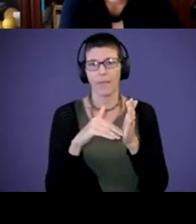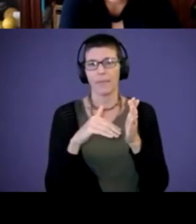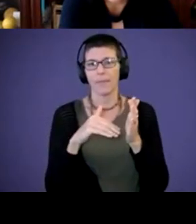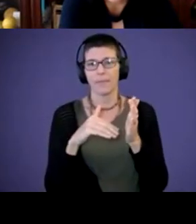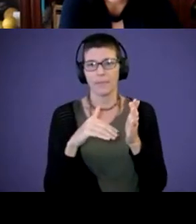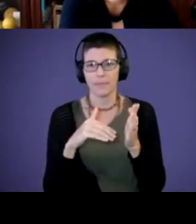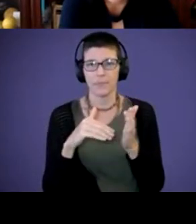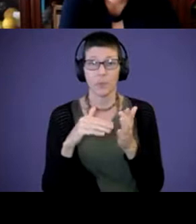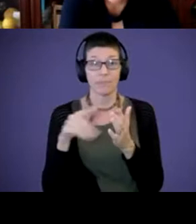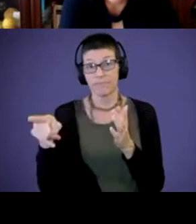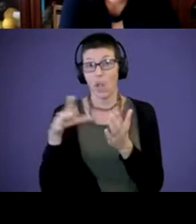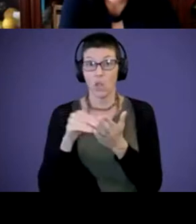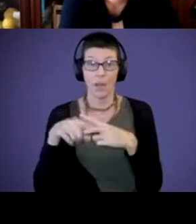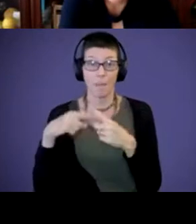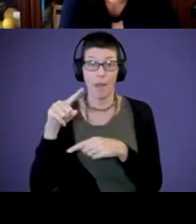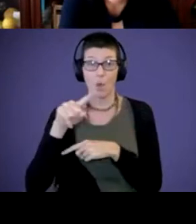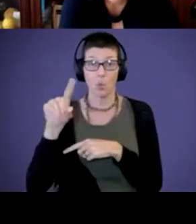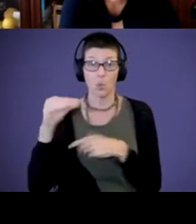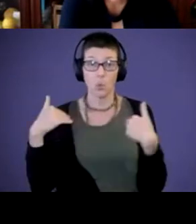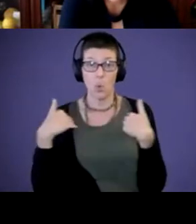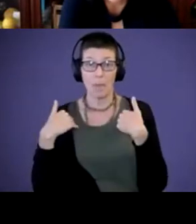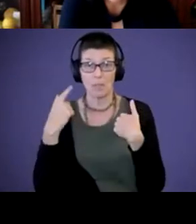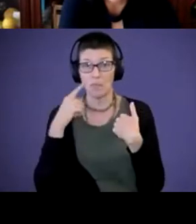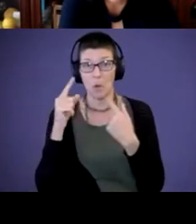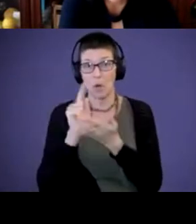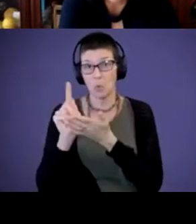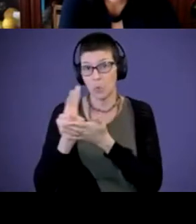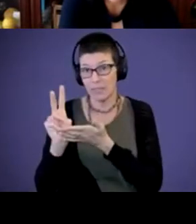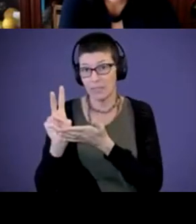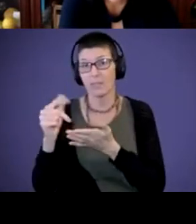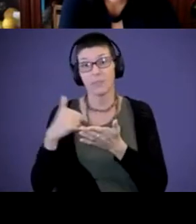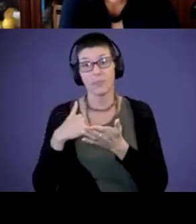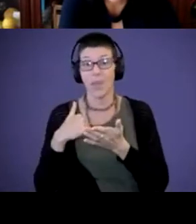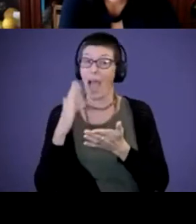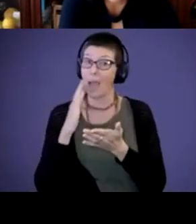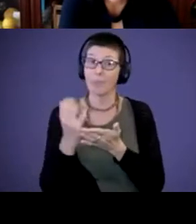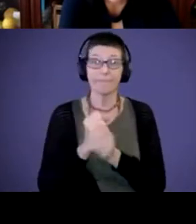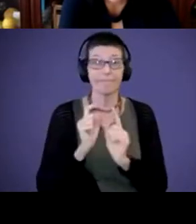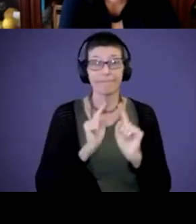animals for a couple of weeks now, and I'm going to take them to the zoo and just apply it.